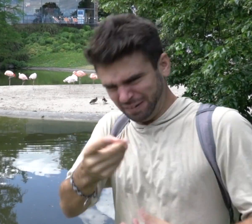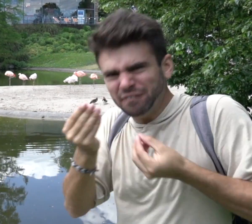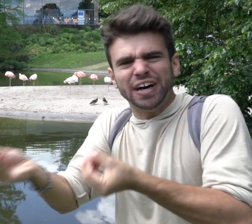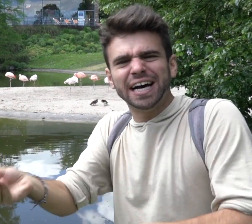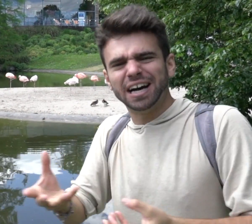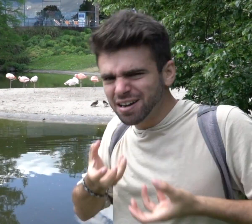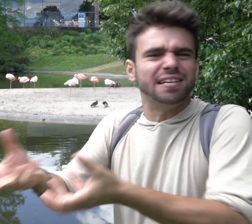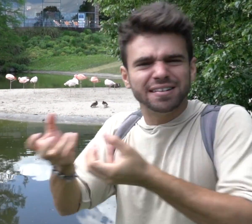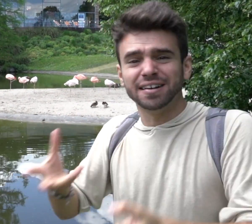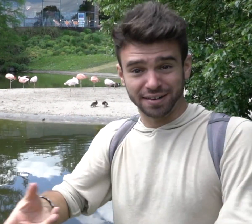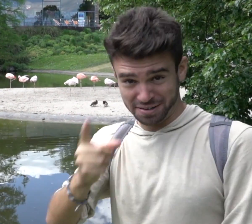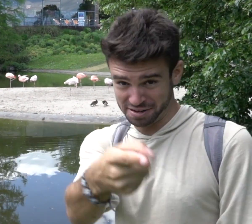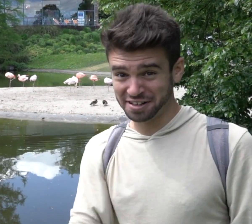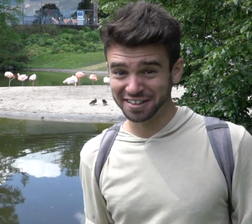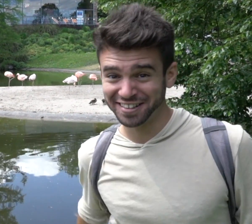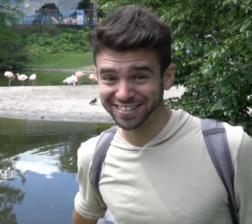Whenever you see a light (lack) pink flamingo, be sure to feed them! (of course, in a proper way to feed!)